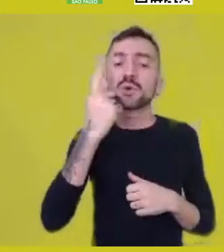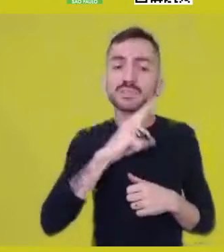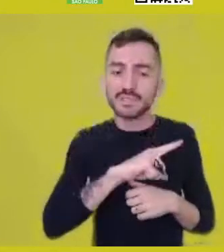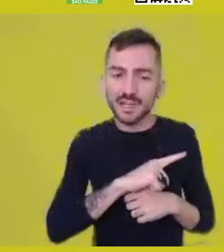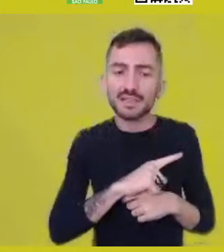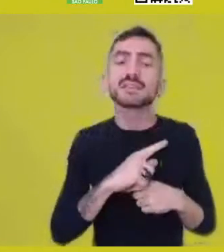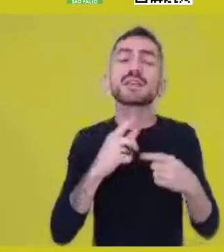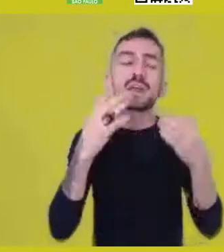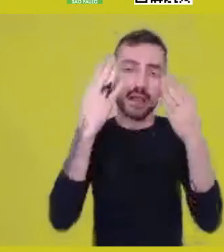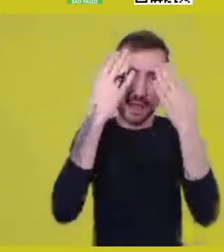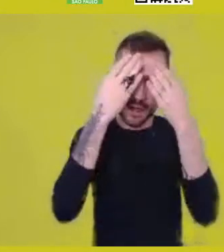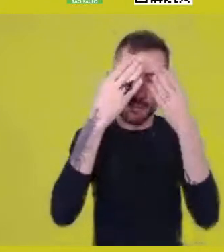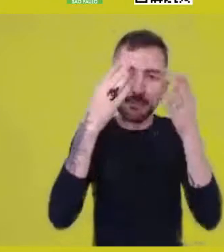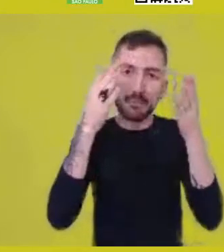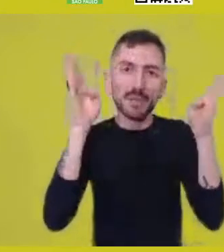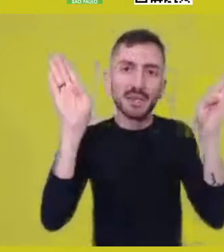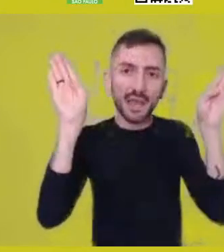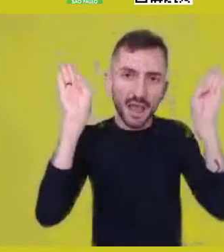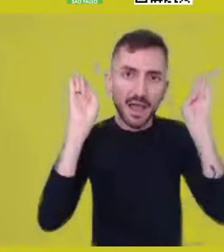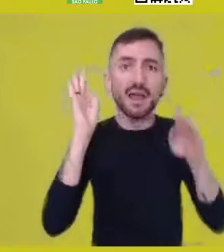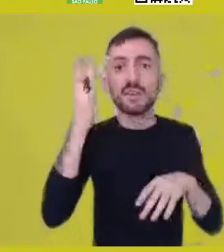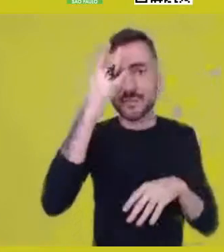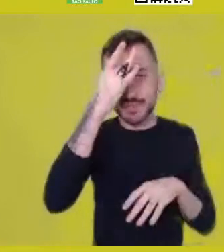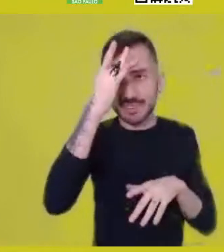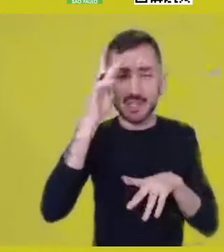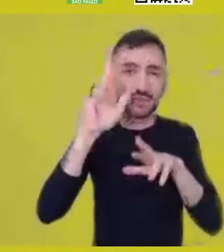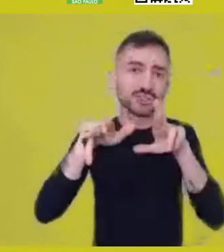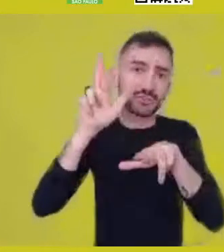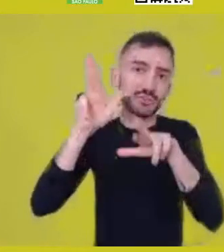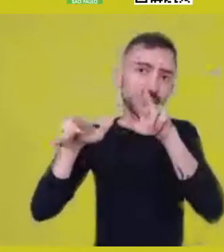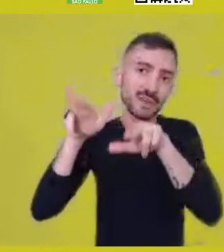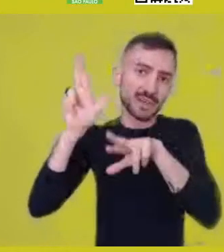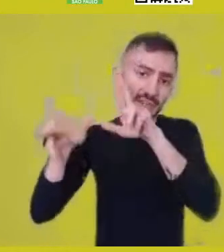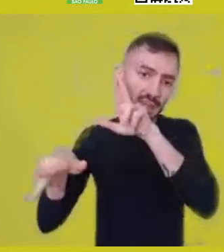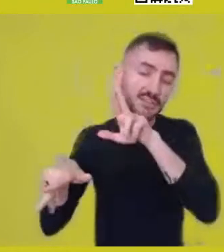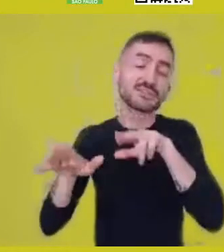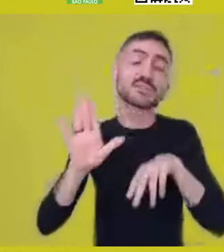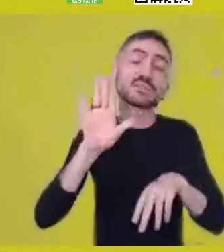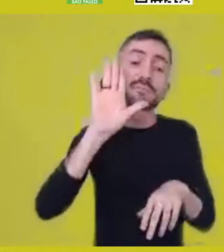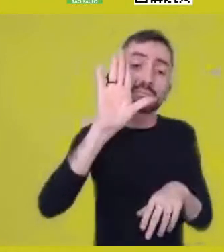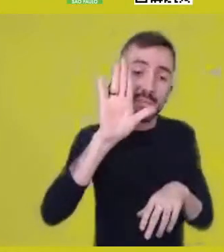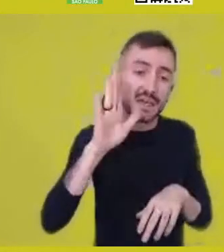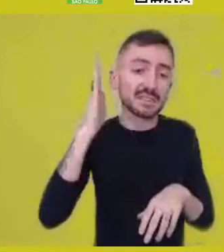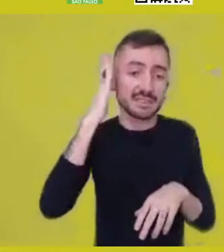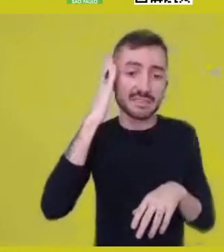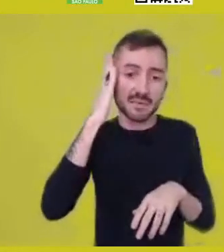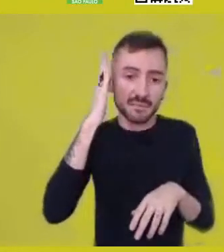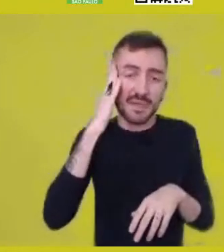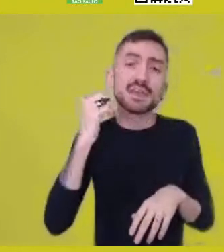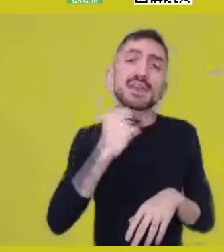these cosmological notions without appropriating identity or religiosity issues?